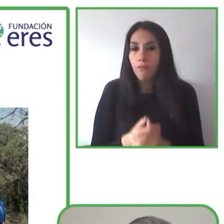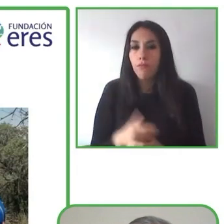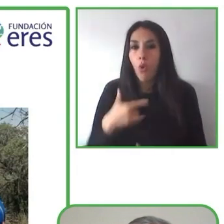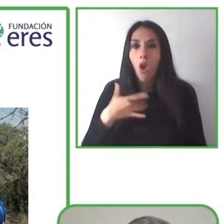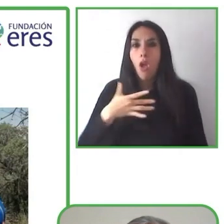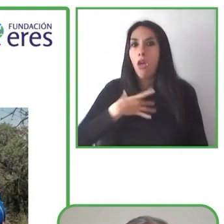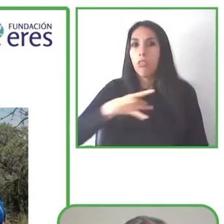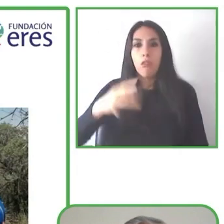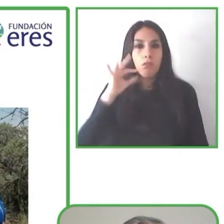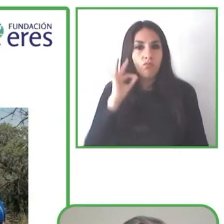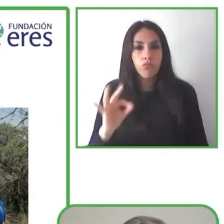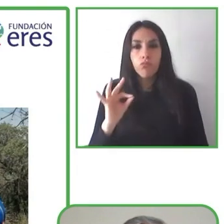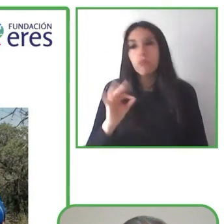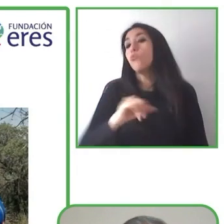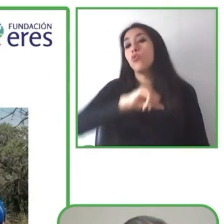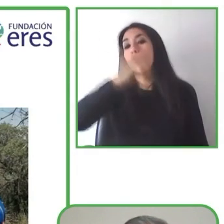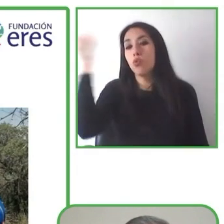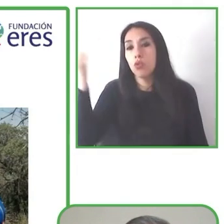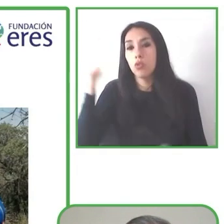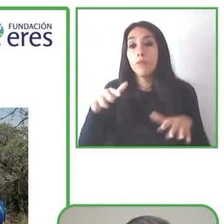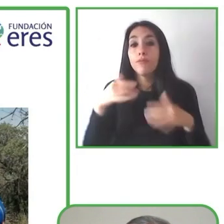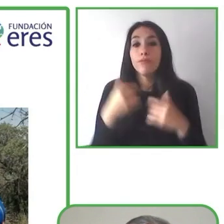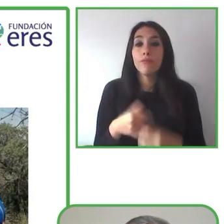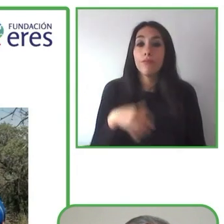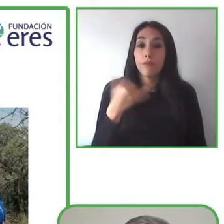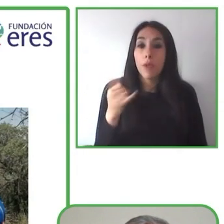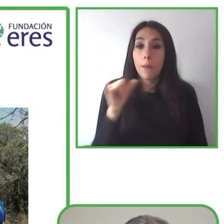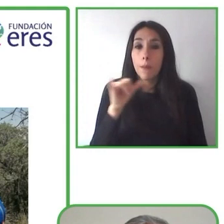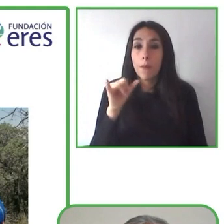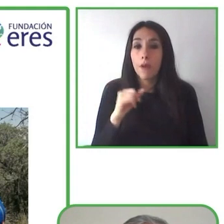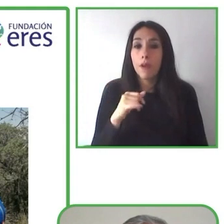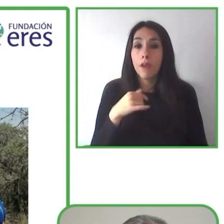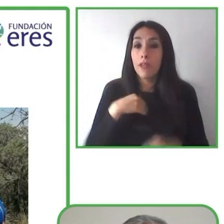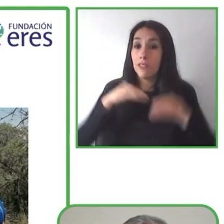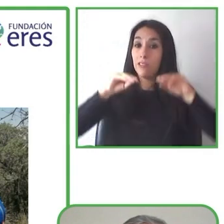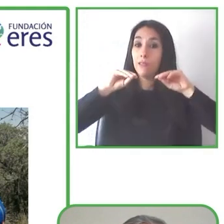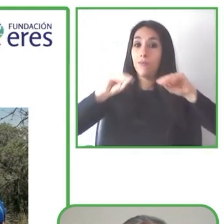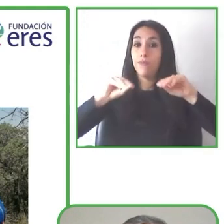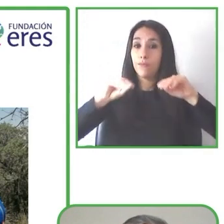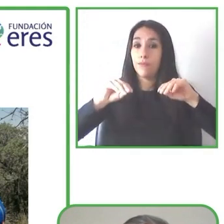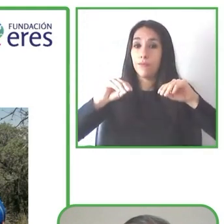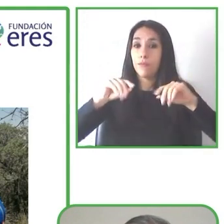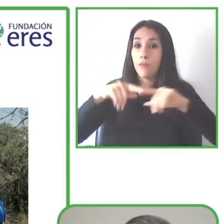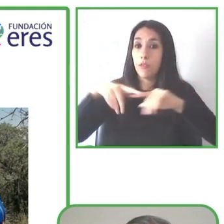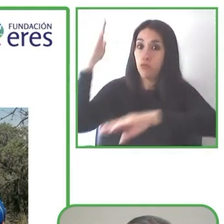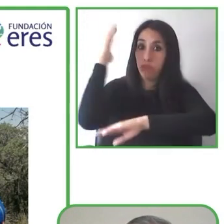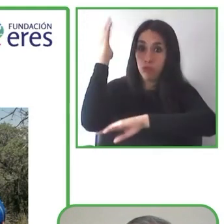These programs includes different training opportunities that we've carried out with different organizations